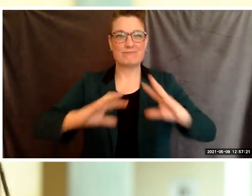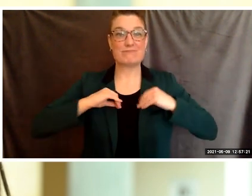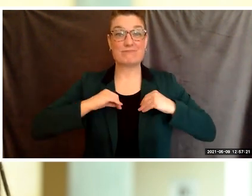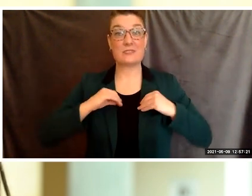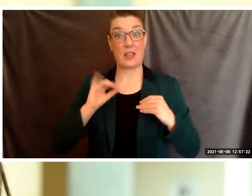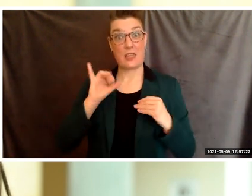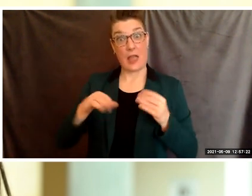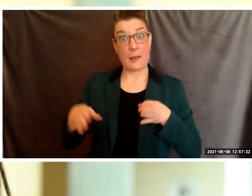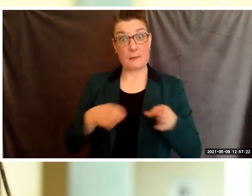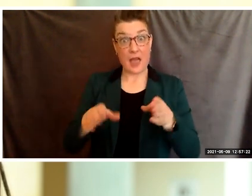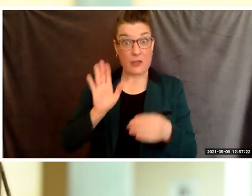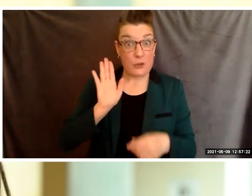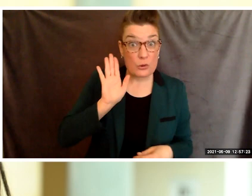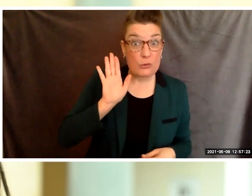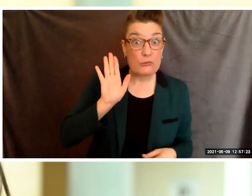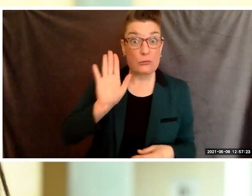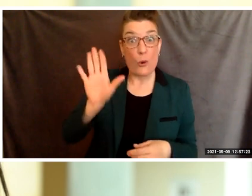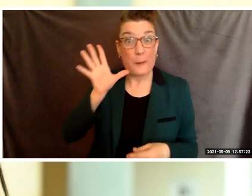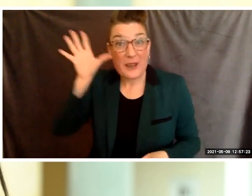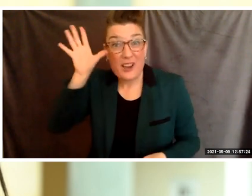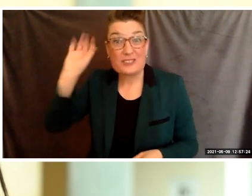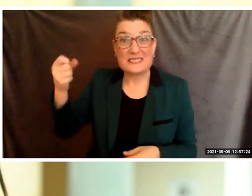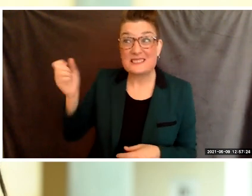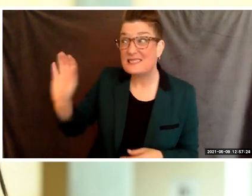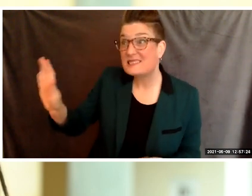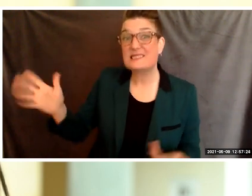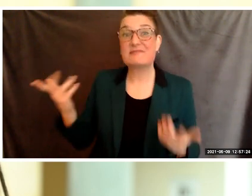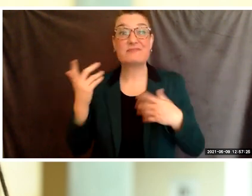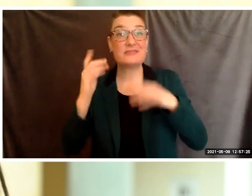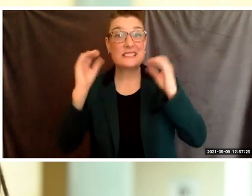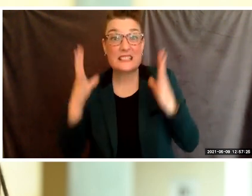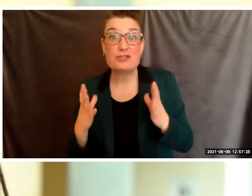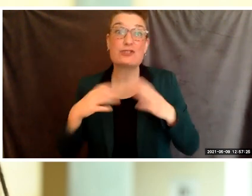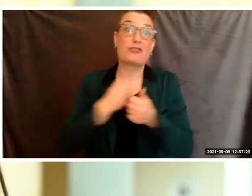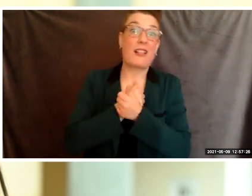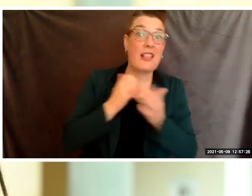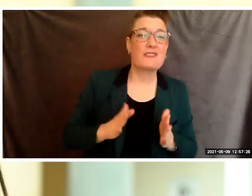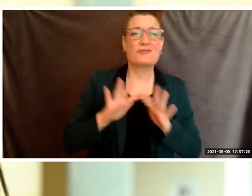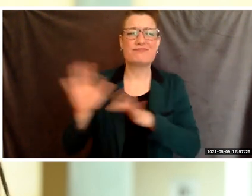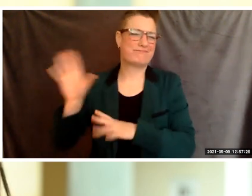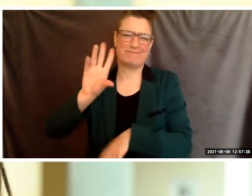your teachers, your leaders, or your lovers, your path is your character defining itself more